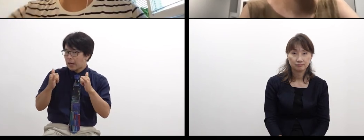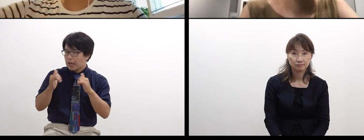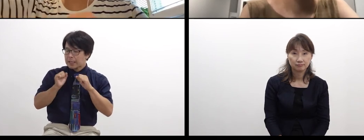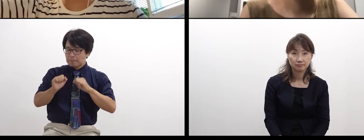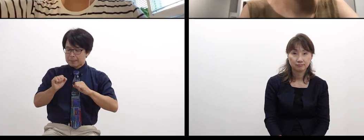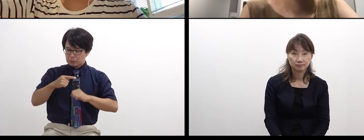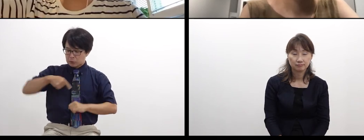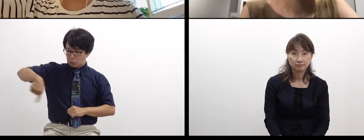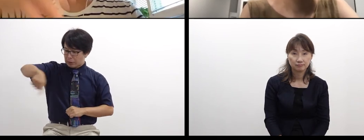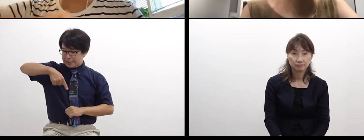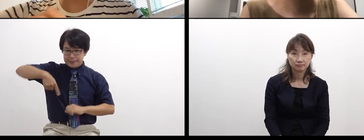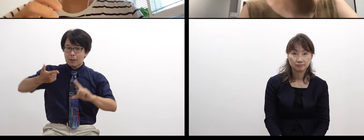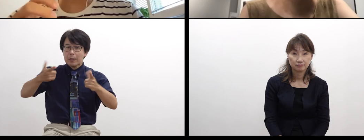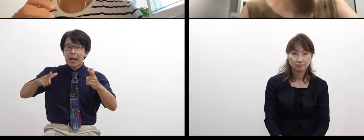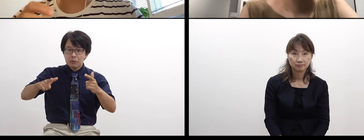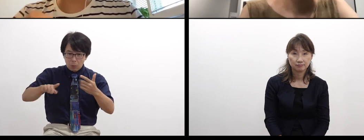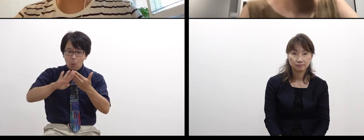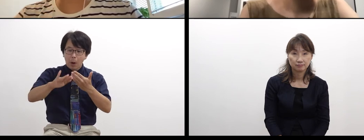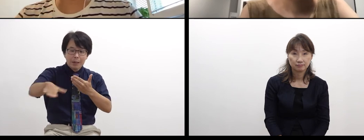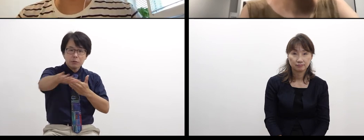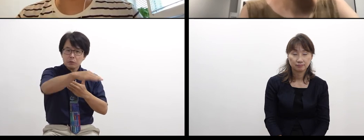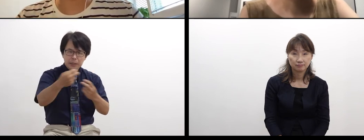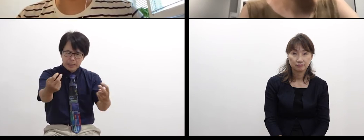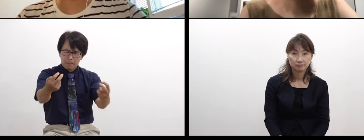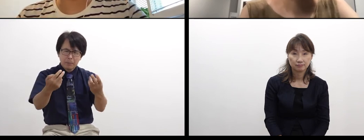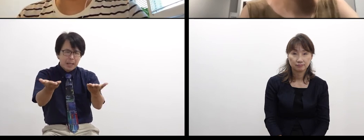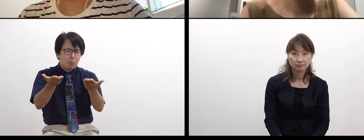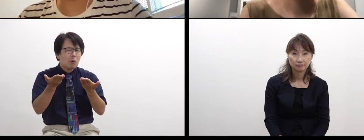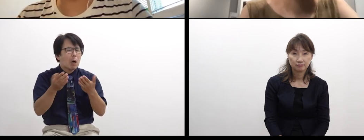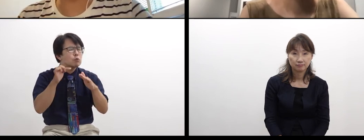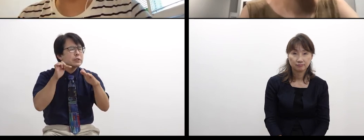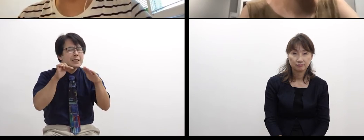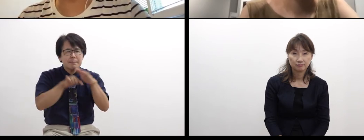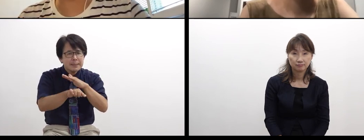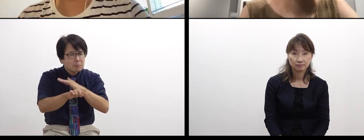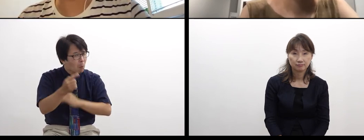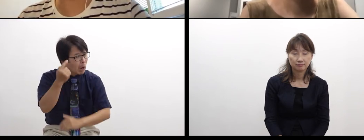as a third party?